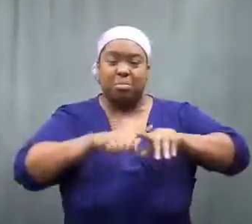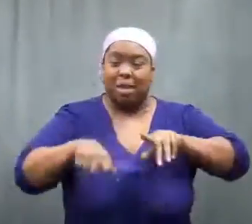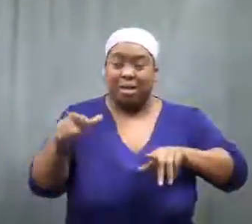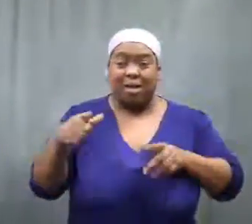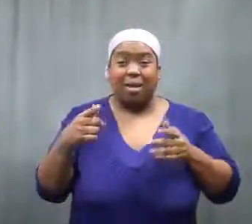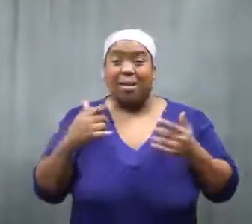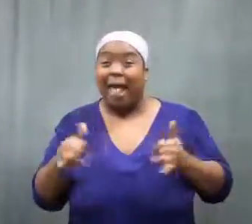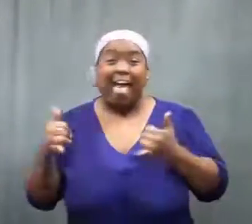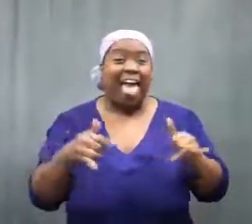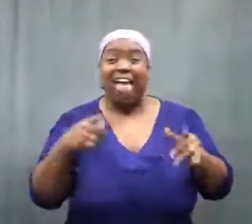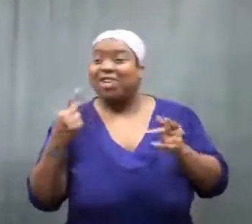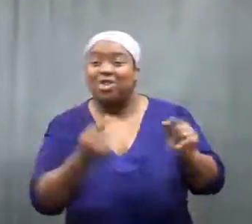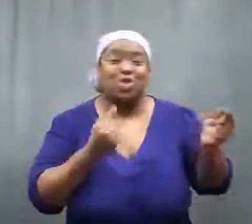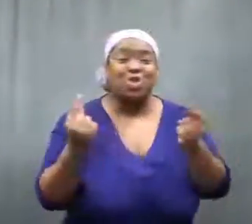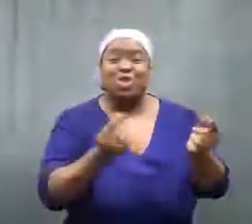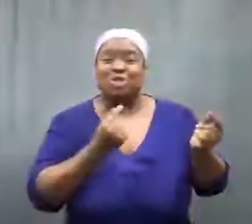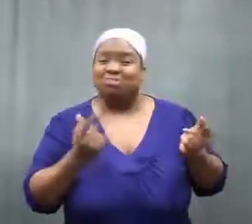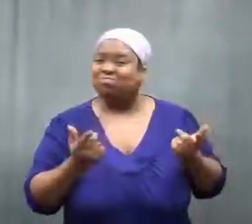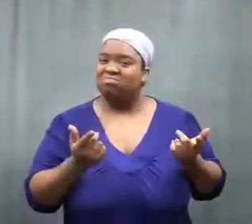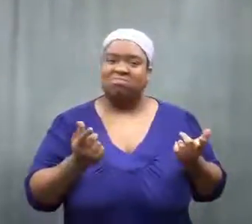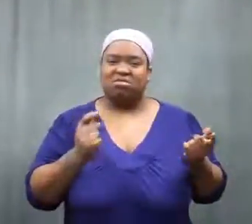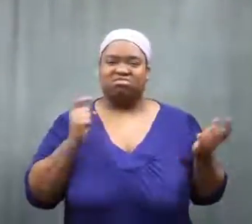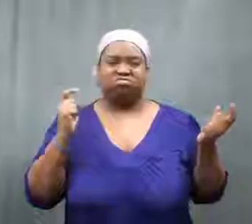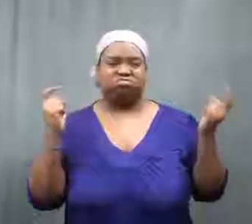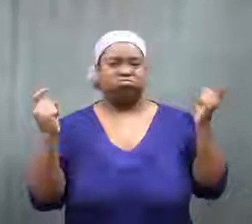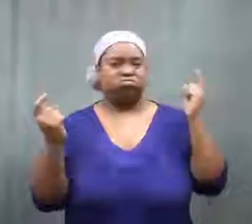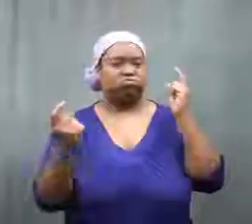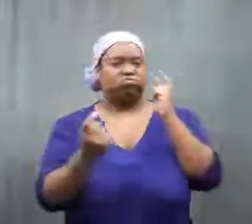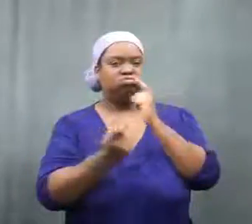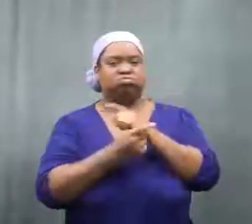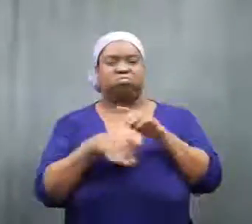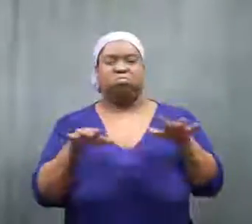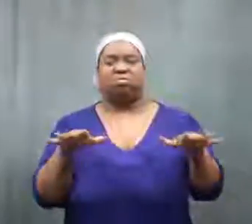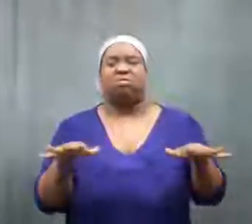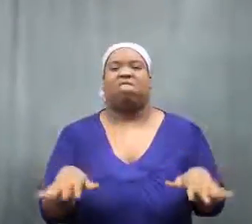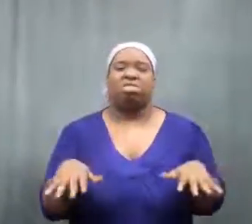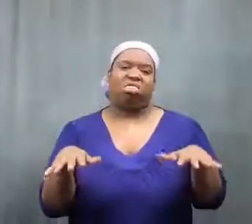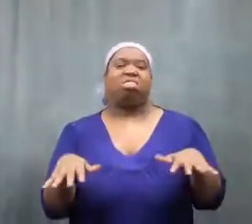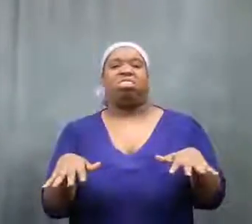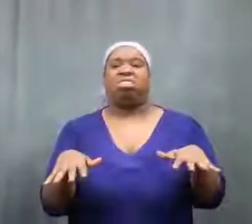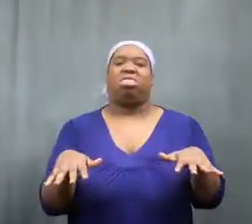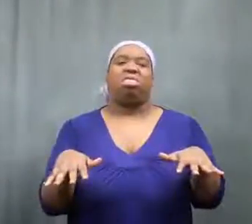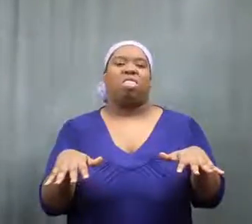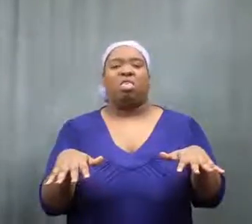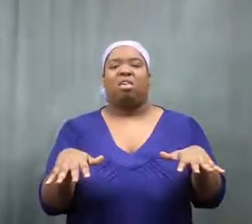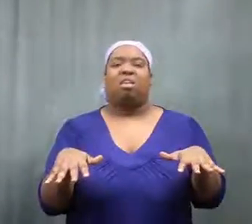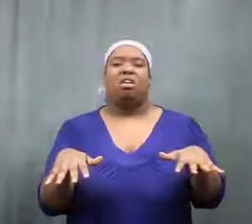But it has changed, and doesn't want to play. It's been very sluggish.